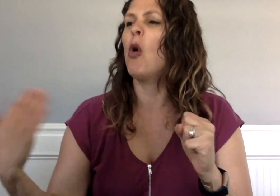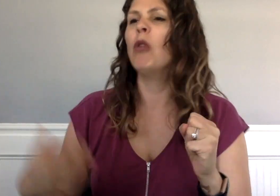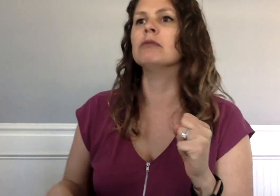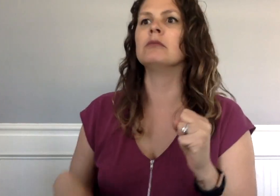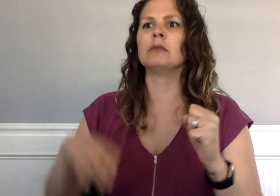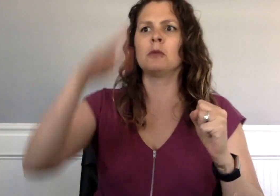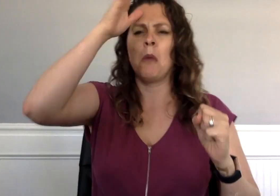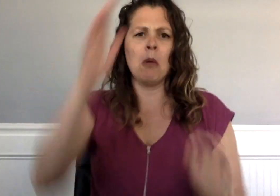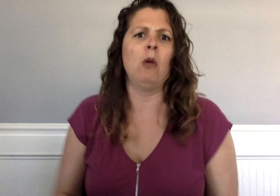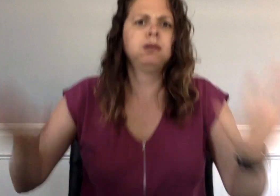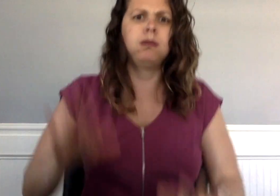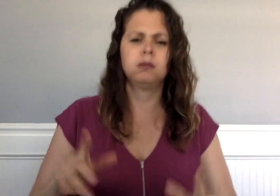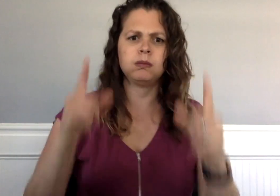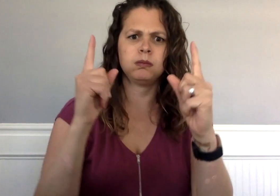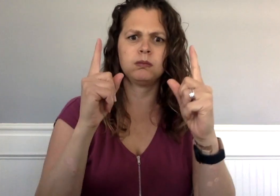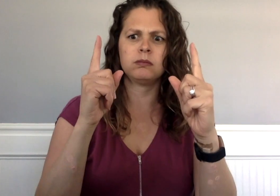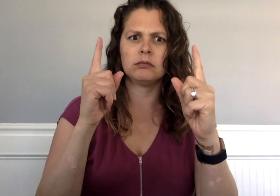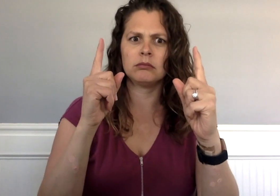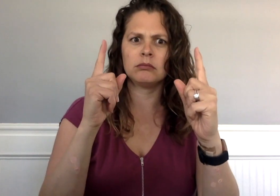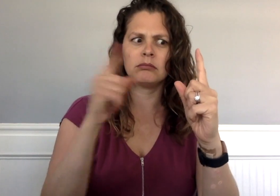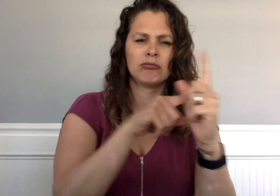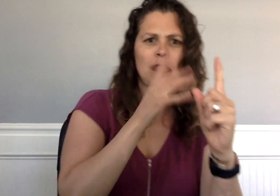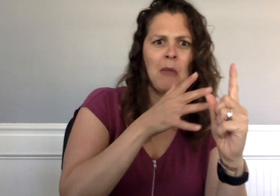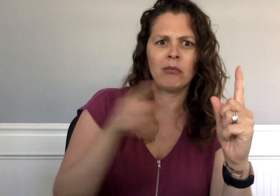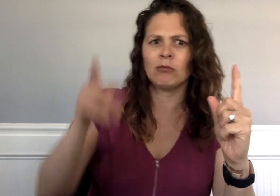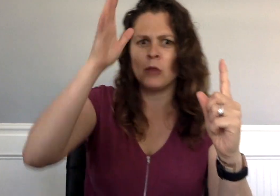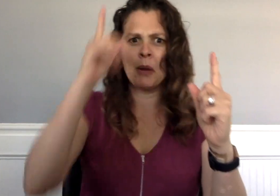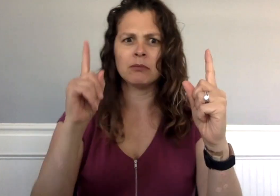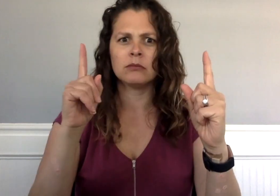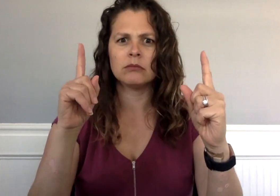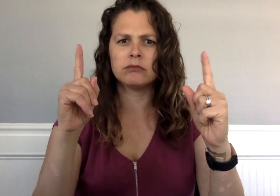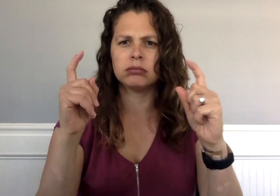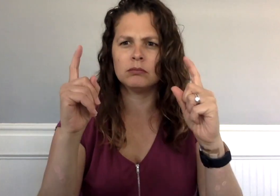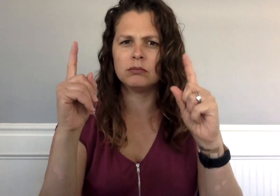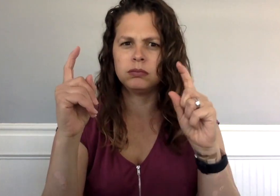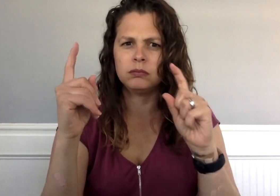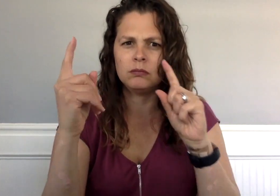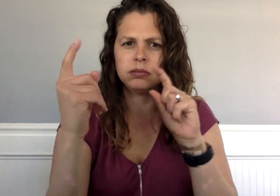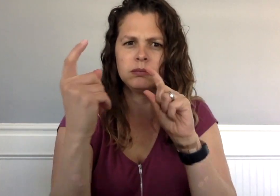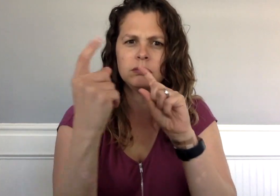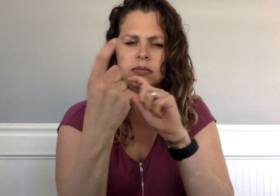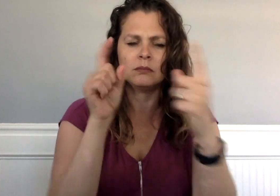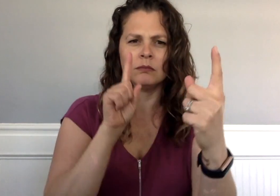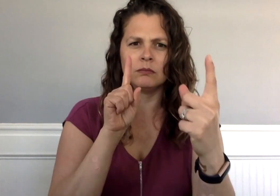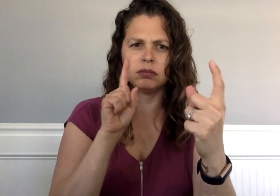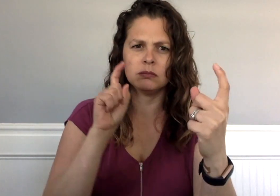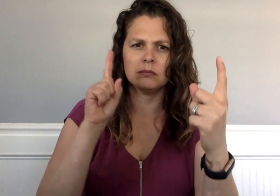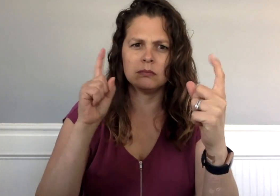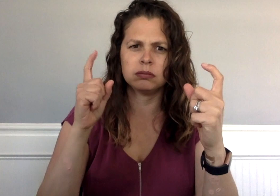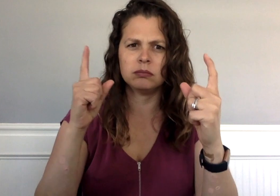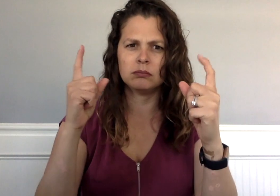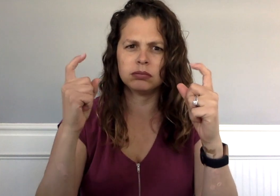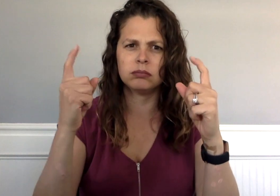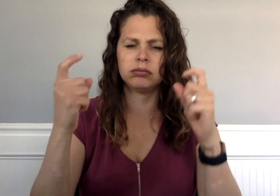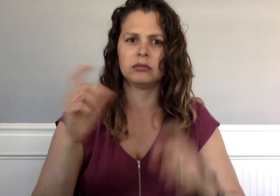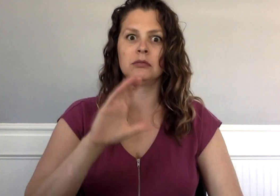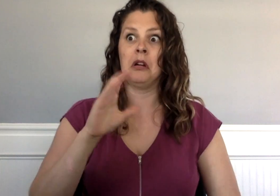Grandpa Ticker got into the position. Charlie’s grandparents turned to face each other. They slowly circled each other.